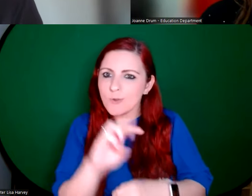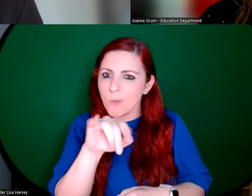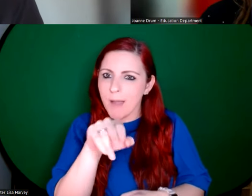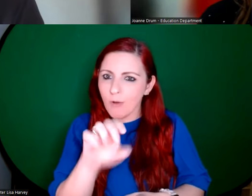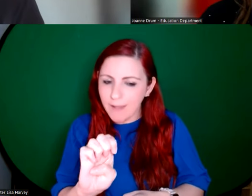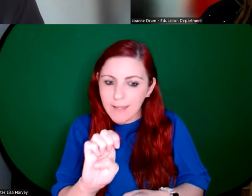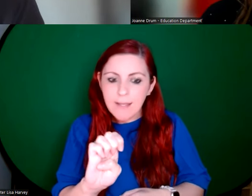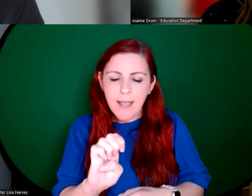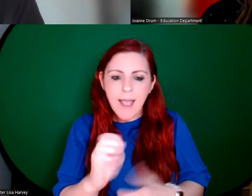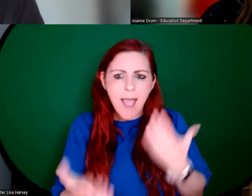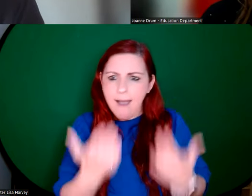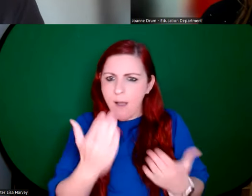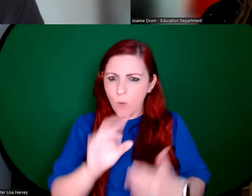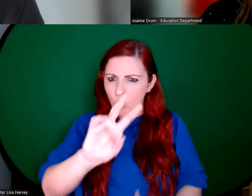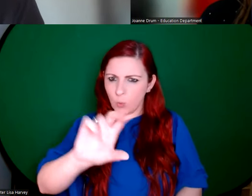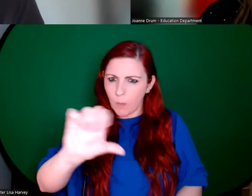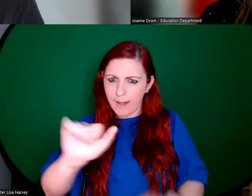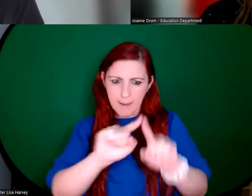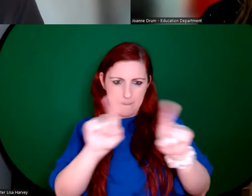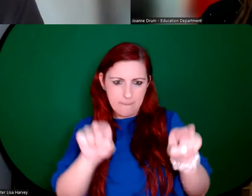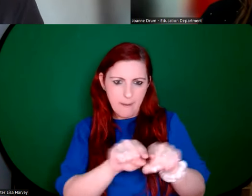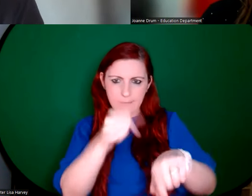questions in the q&a box, which is at the bottom of your screen if you if you